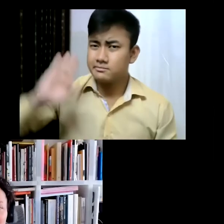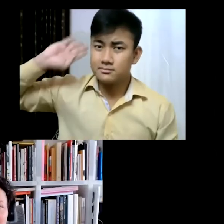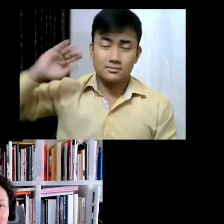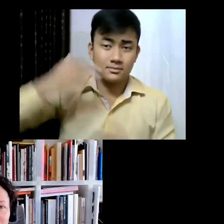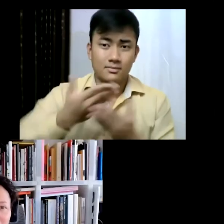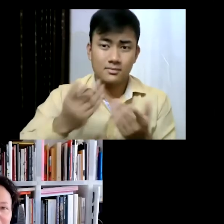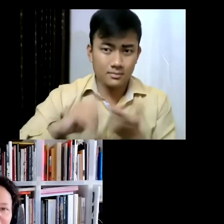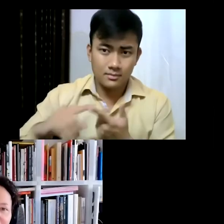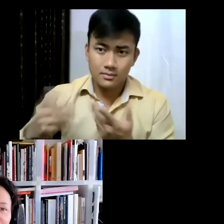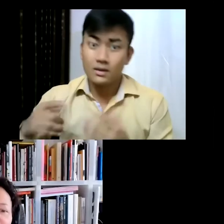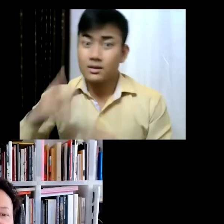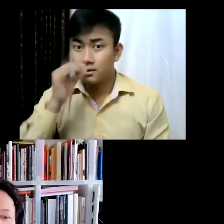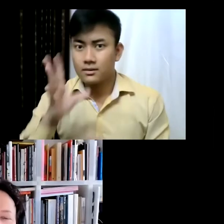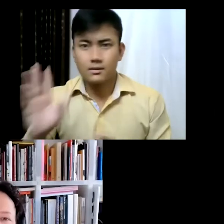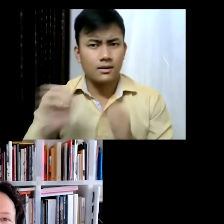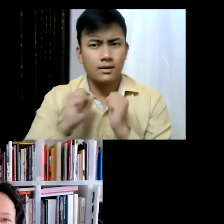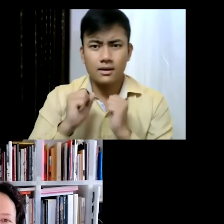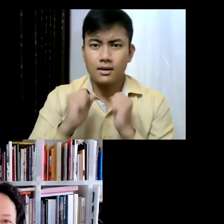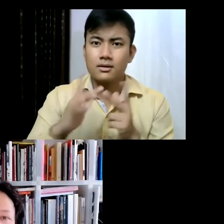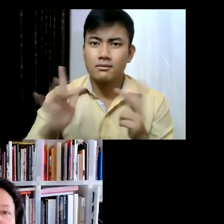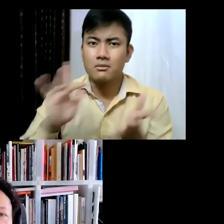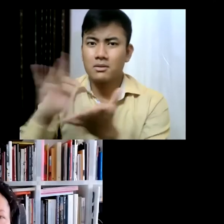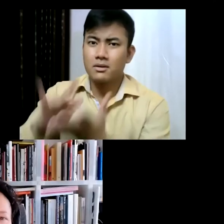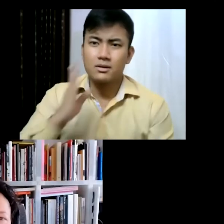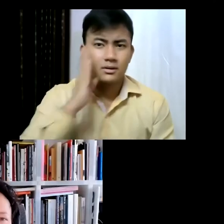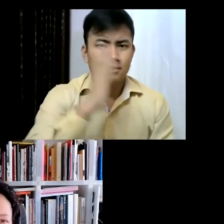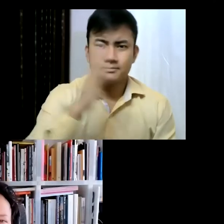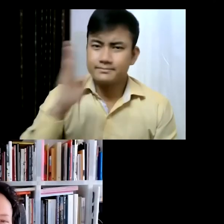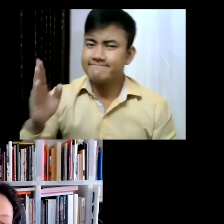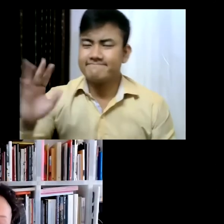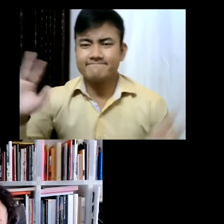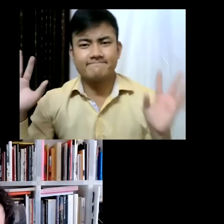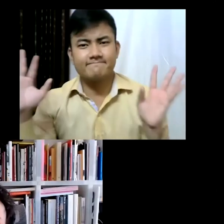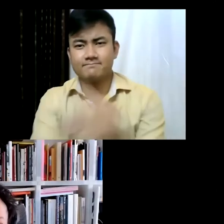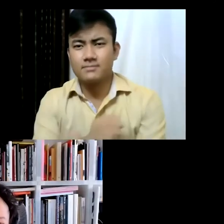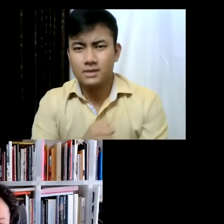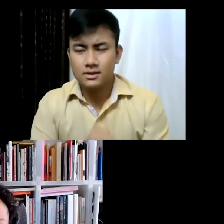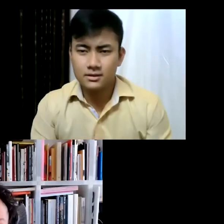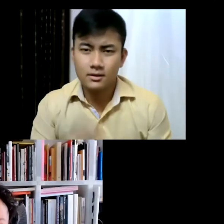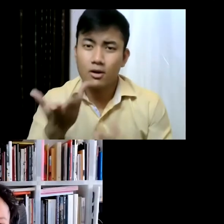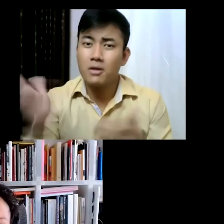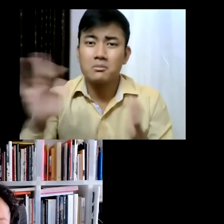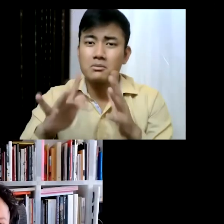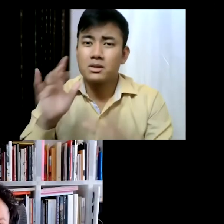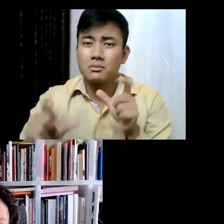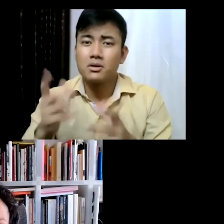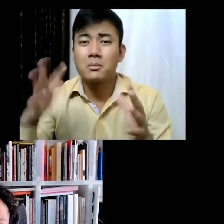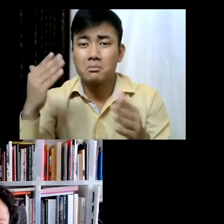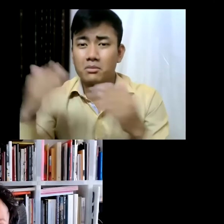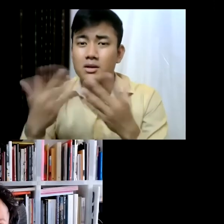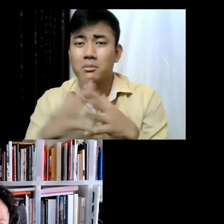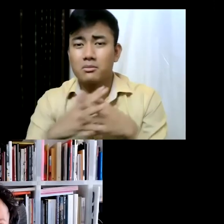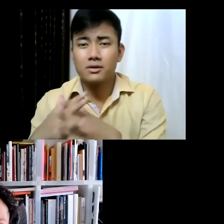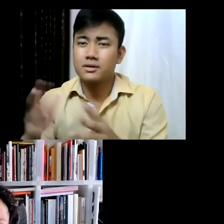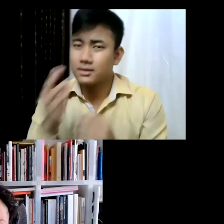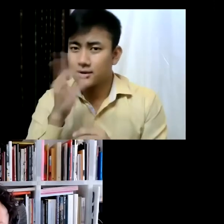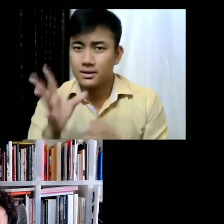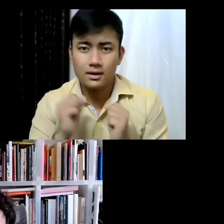to be able to travel and to assume that everything is on the web. So yeah. Okay so there's another